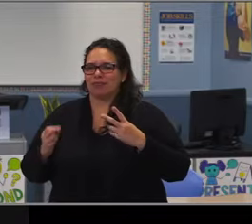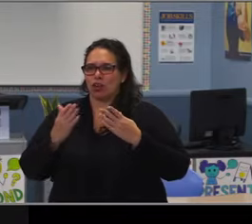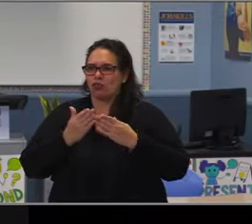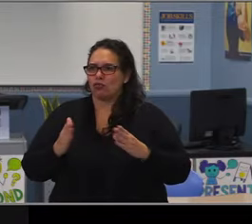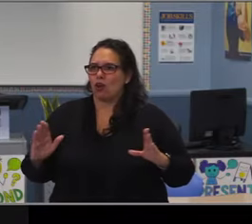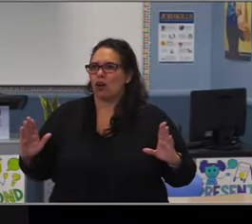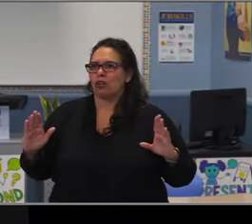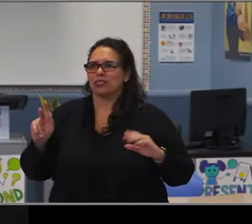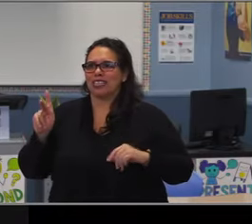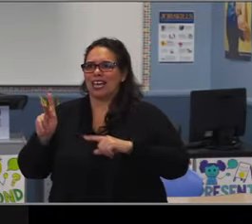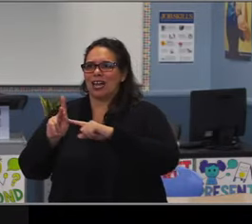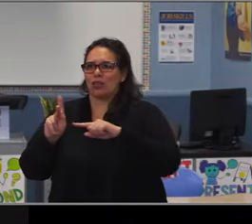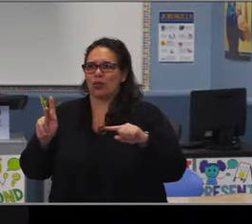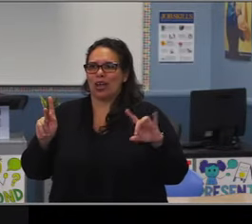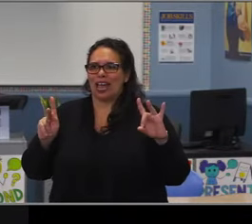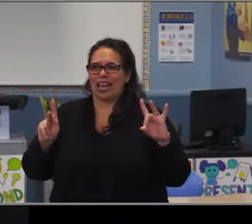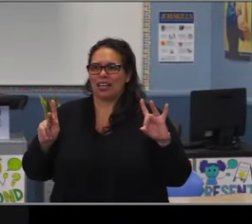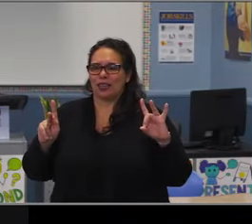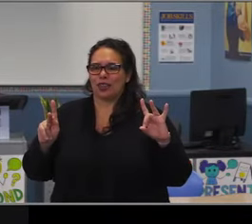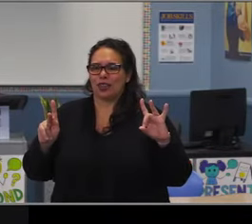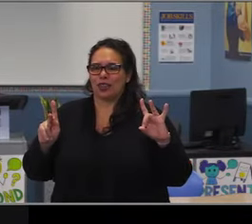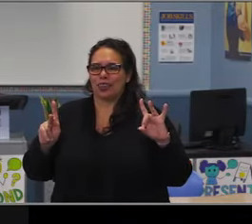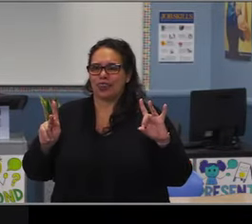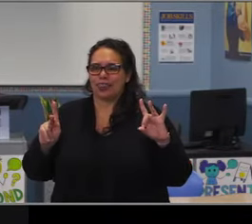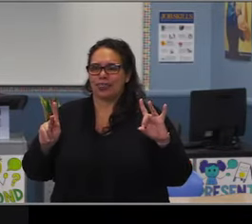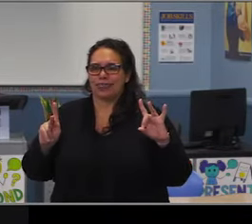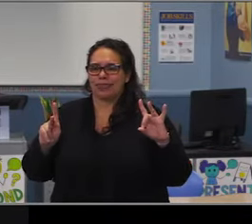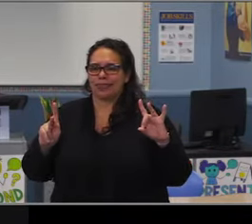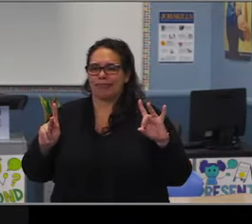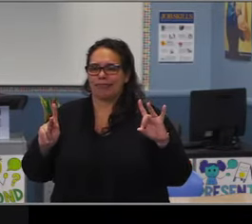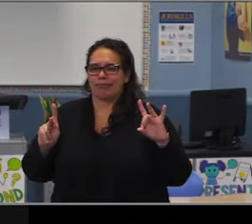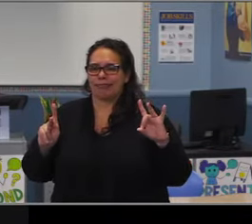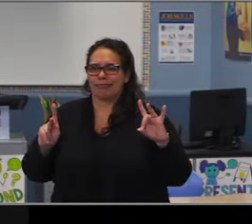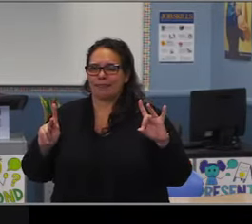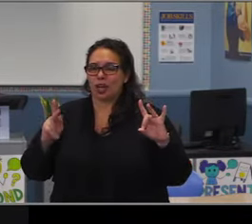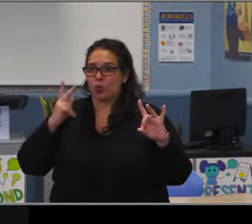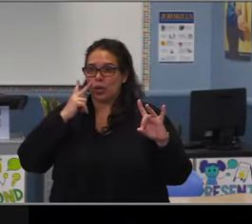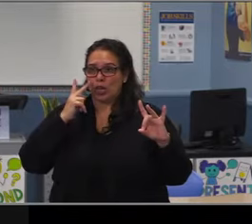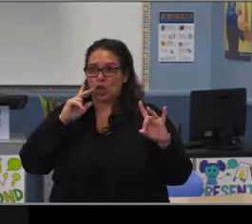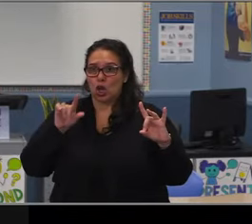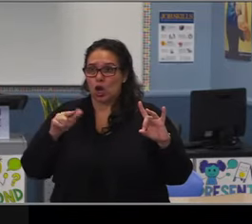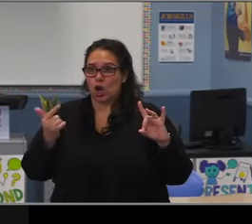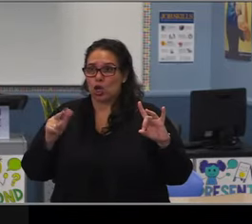really basis of wanting to go to other schools. I'm trying to separate those two lines.